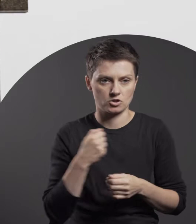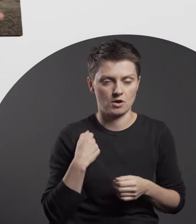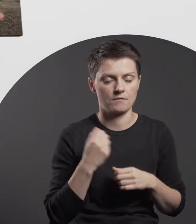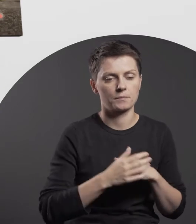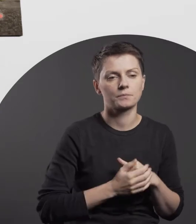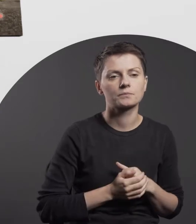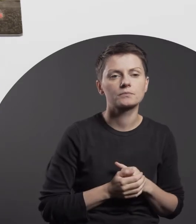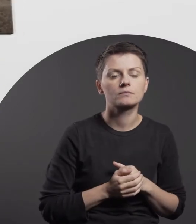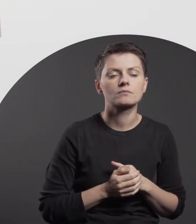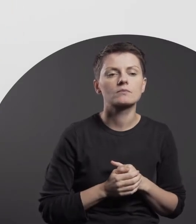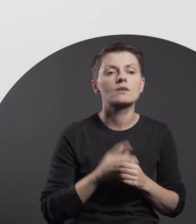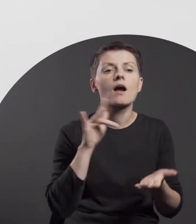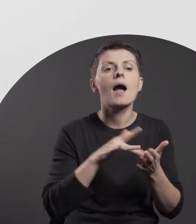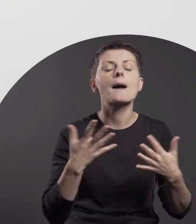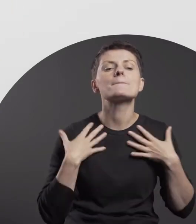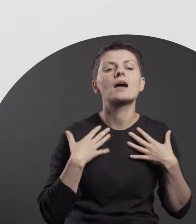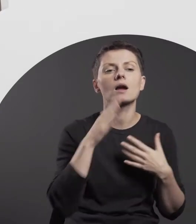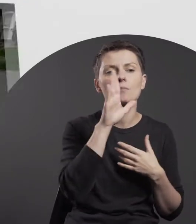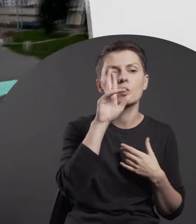The artist used industrial paint to cover the wear and tear sustained